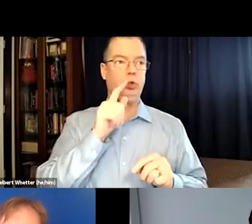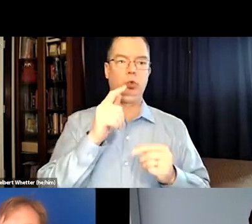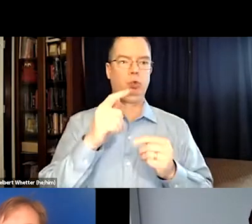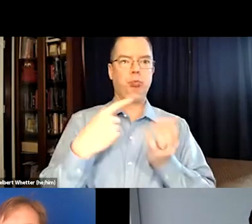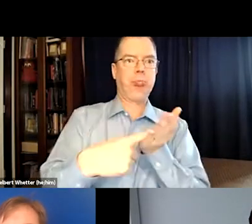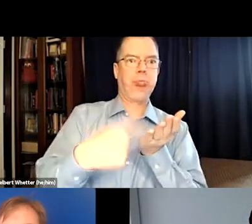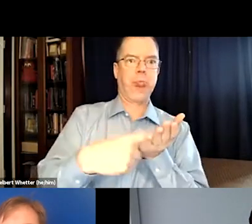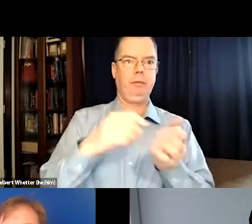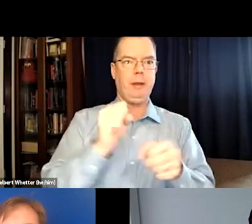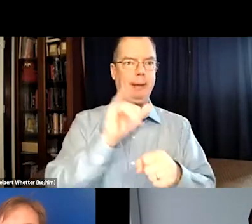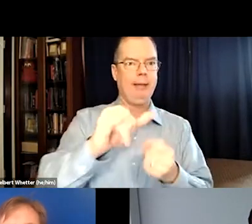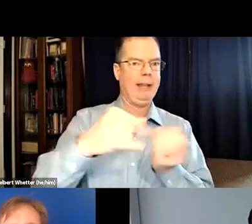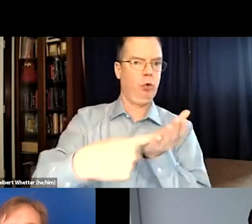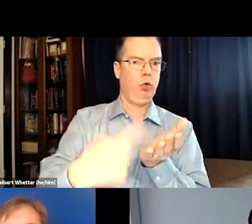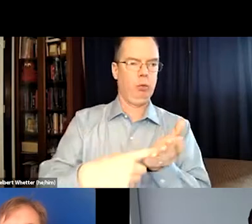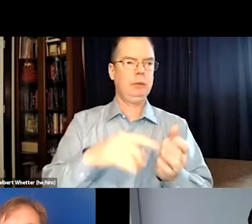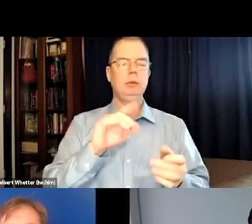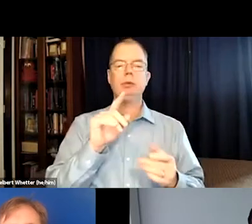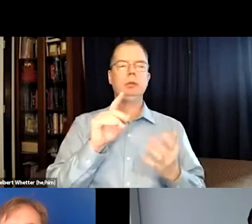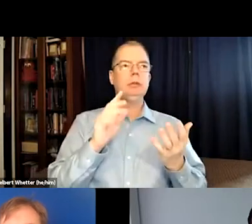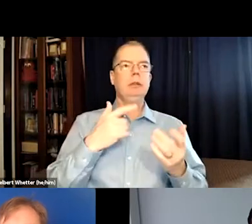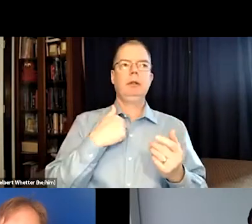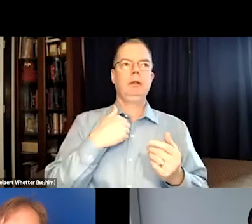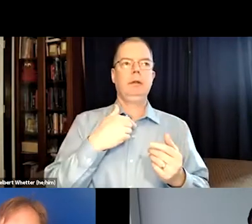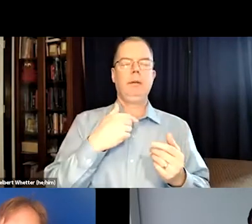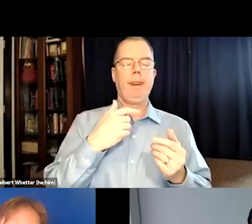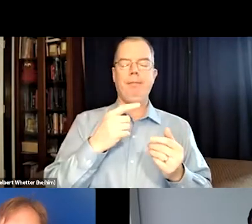So they couldn't find anyone who actually made that argument.